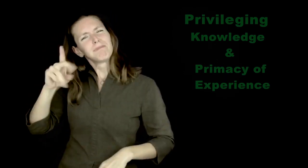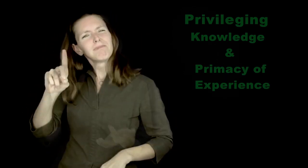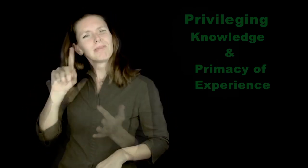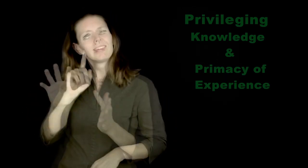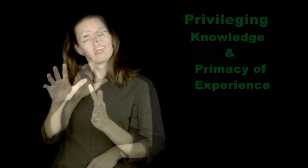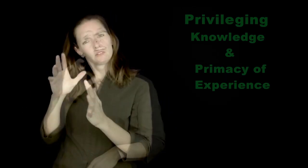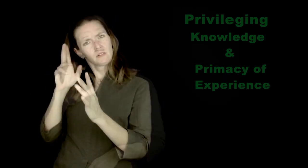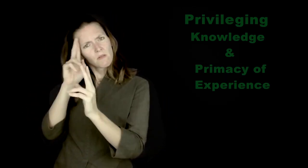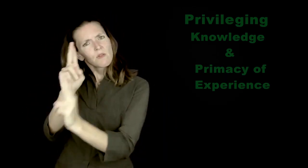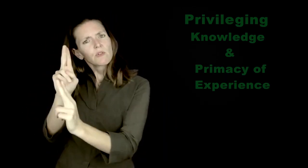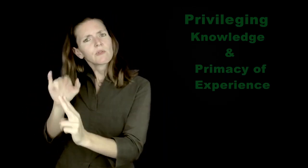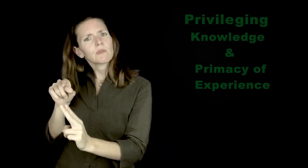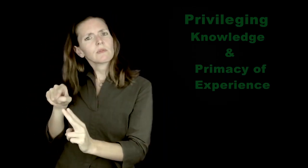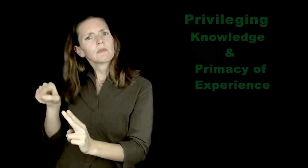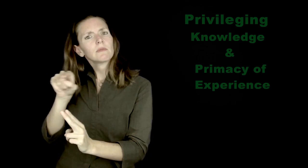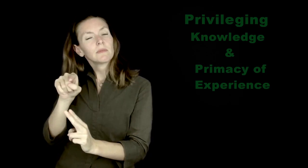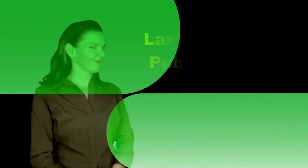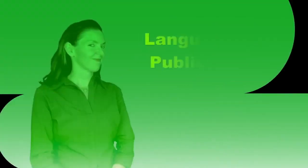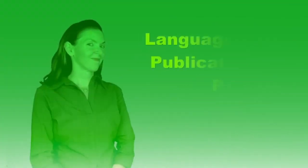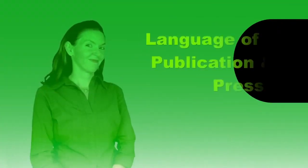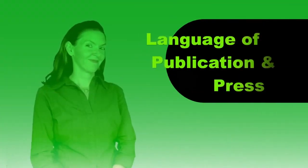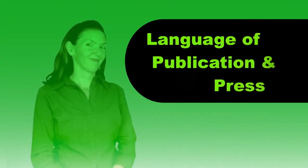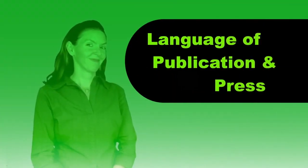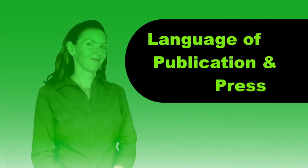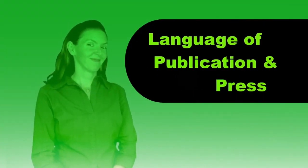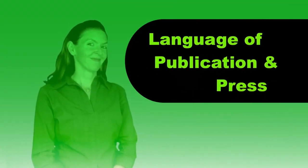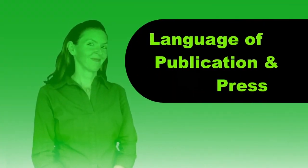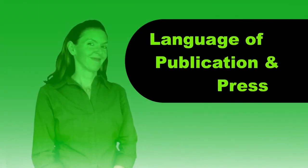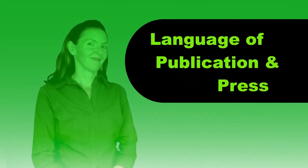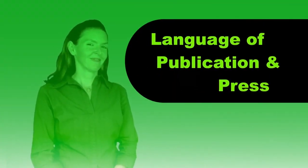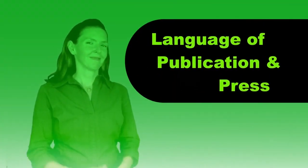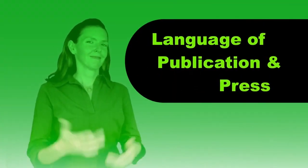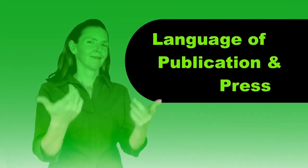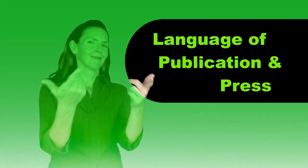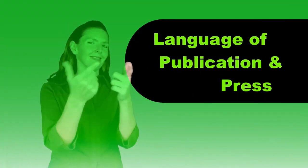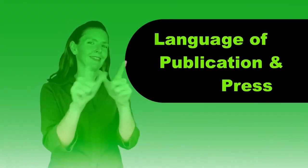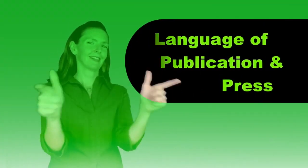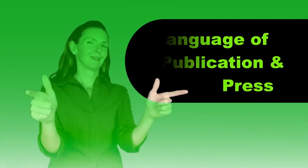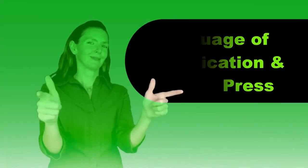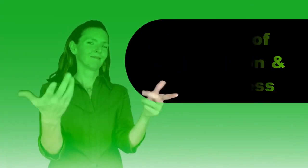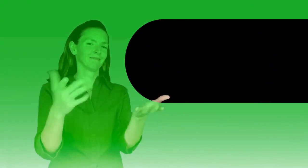They, to a degree, truly have a terminal degree in Deaf knowledge! Honor those individuals. [Image/text: Language of Publication & Press in green animated font/background].